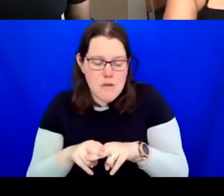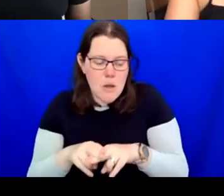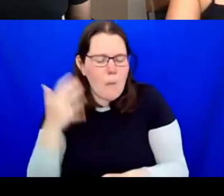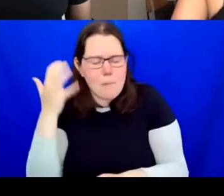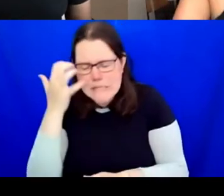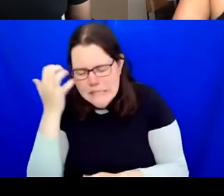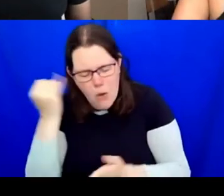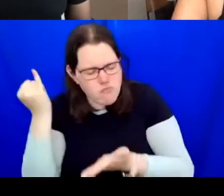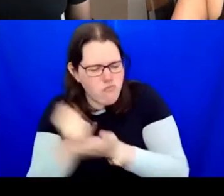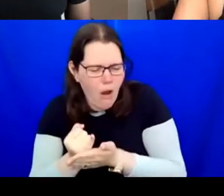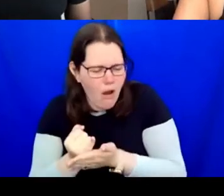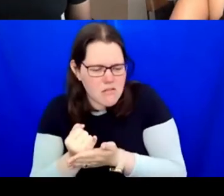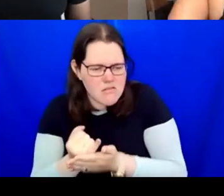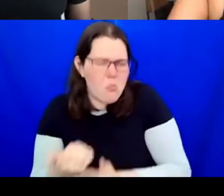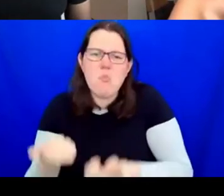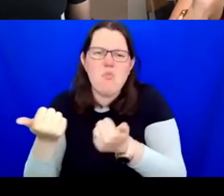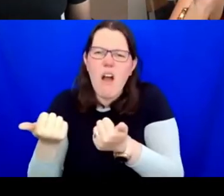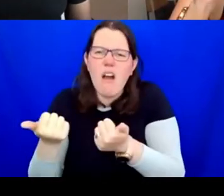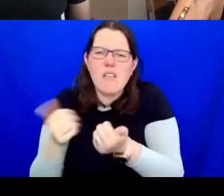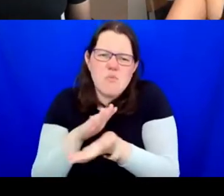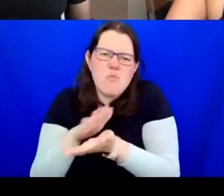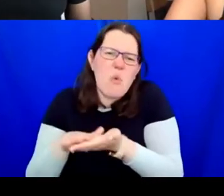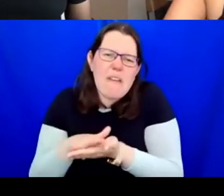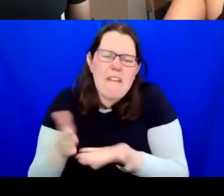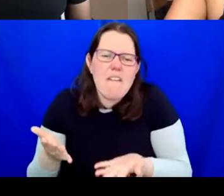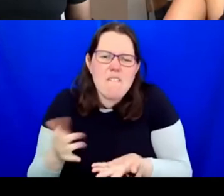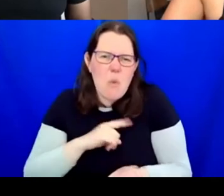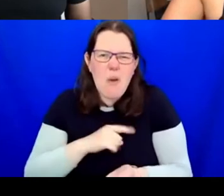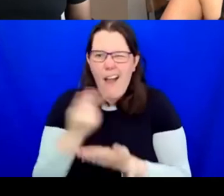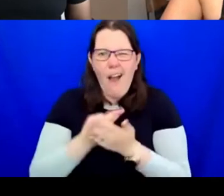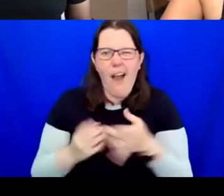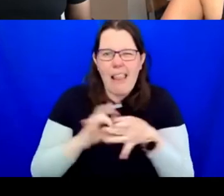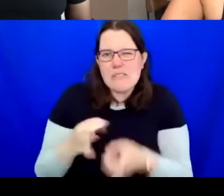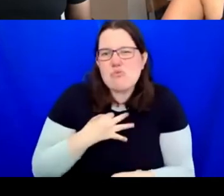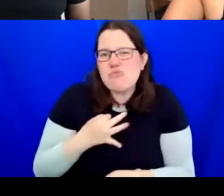I was going to say, Ash, one of the parts of this agreement that we do is that